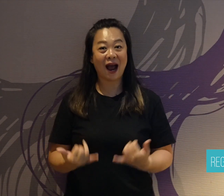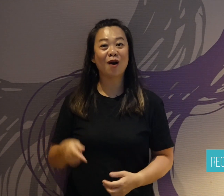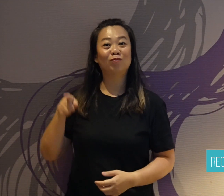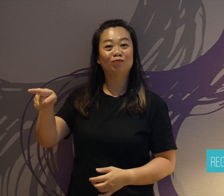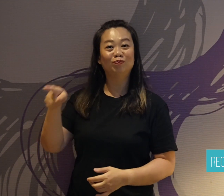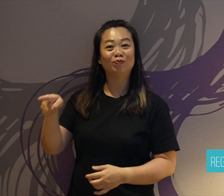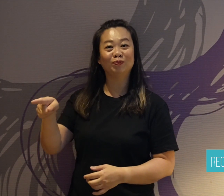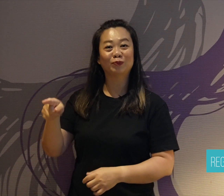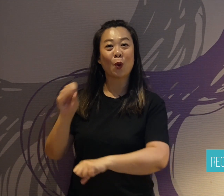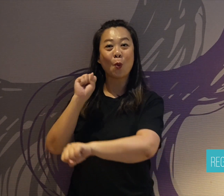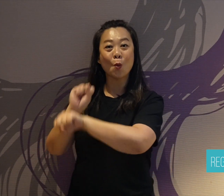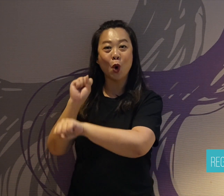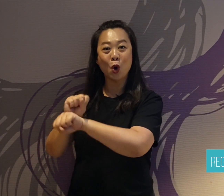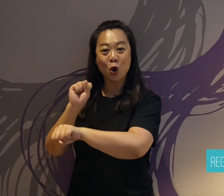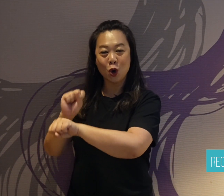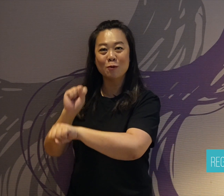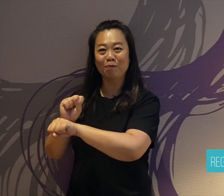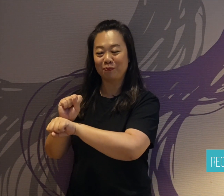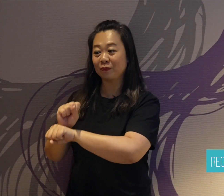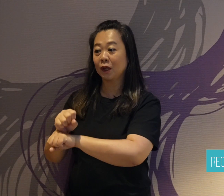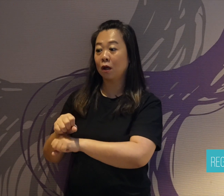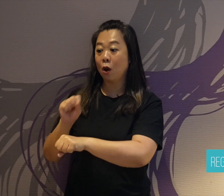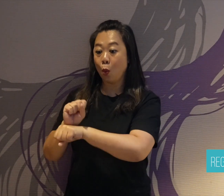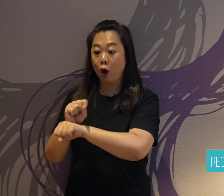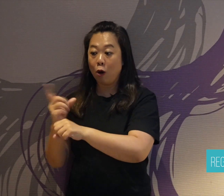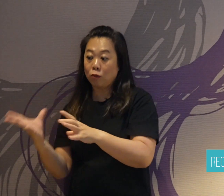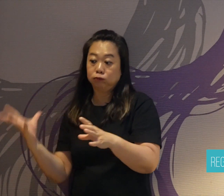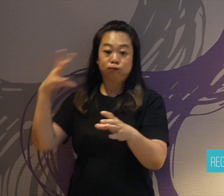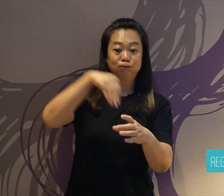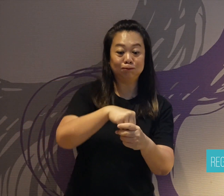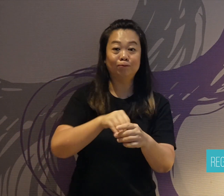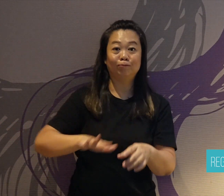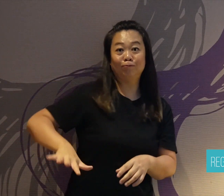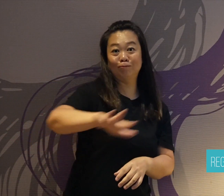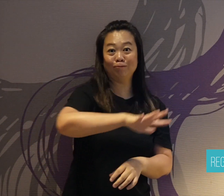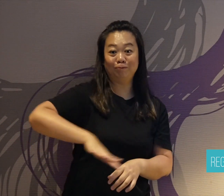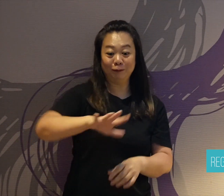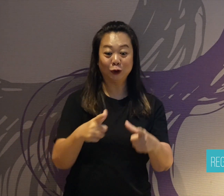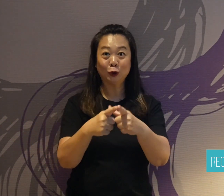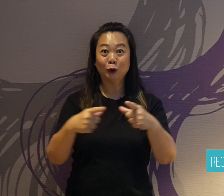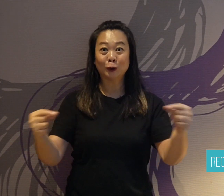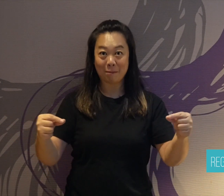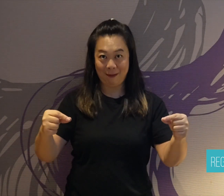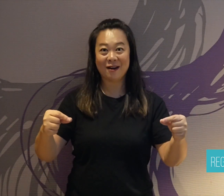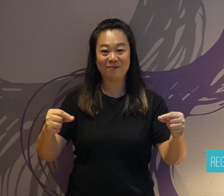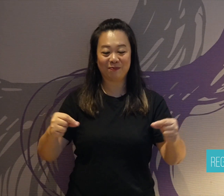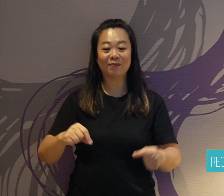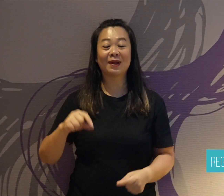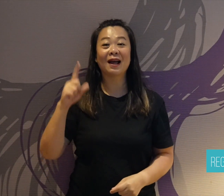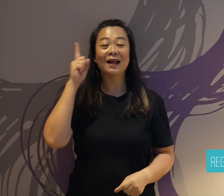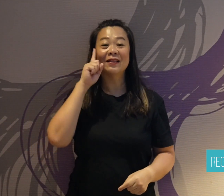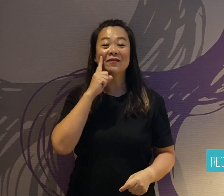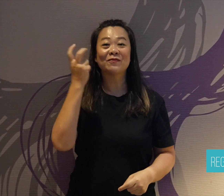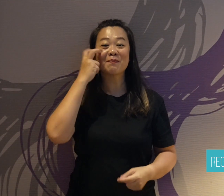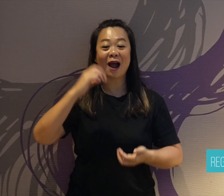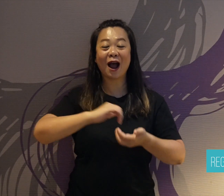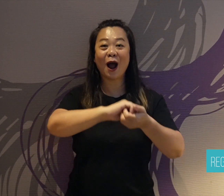of the Deafblind. He fights for better support for people